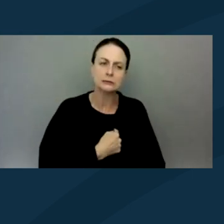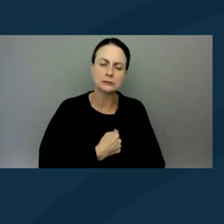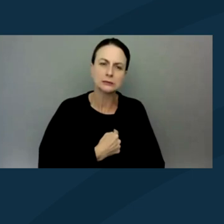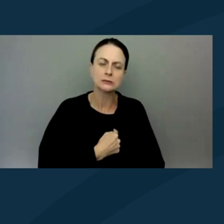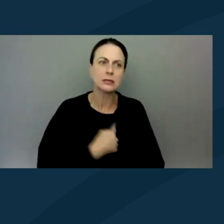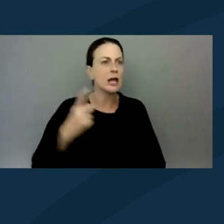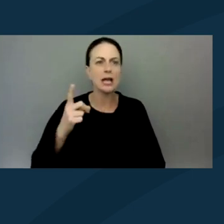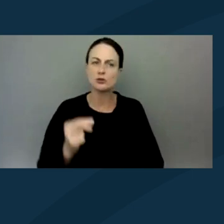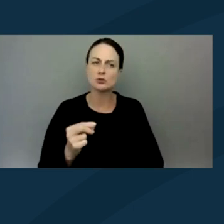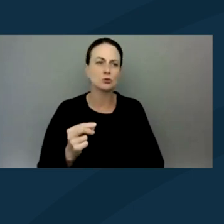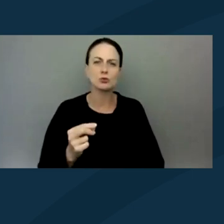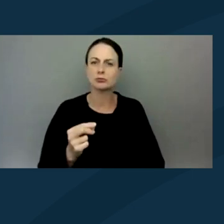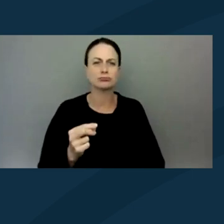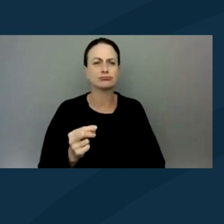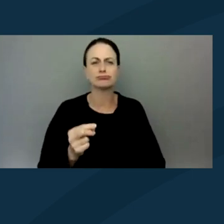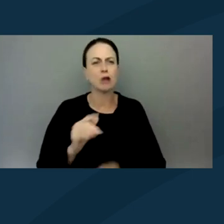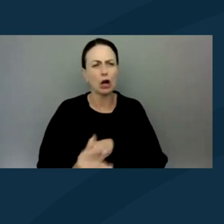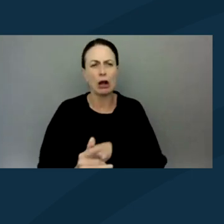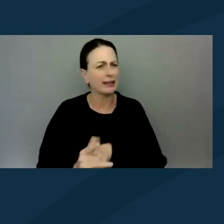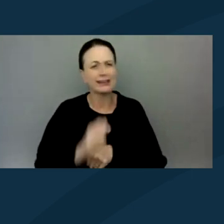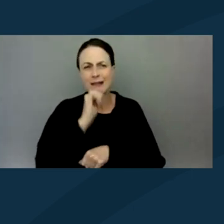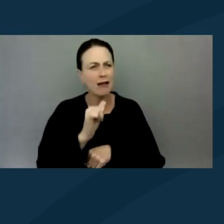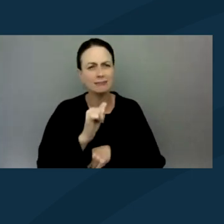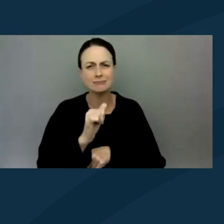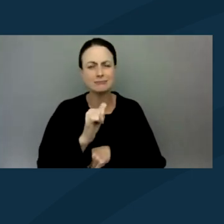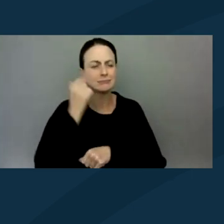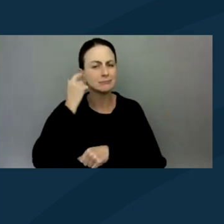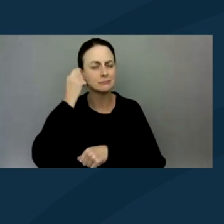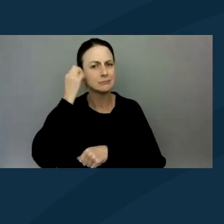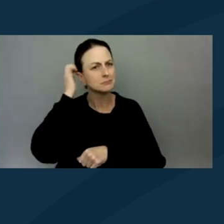not like just when somebody shows up or whatnot.